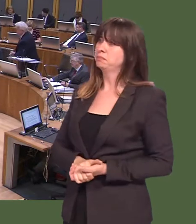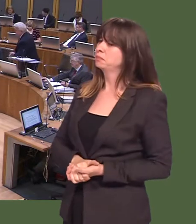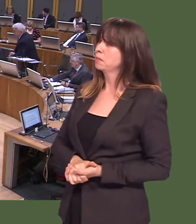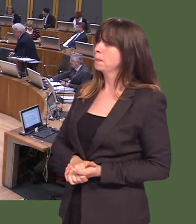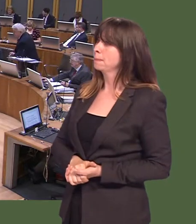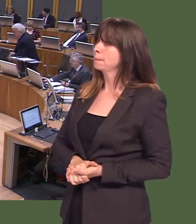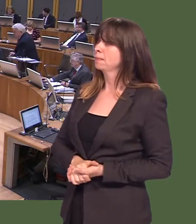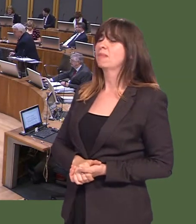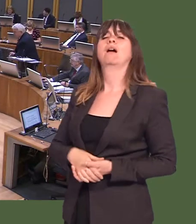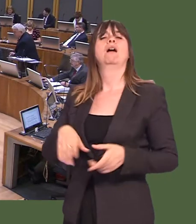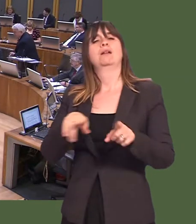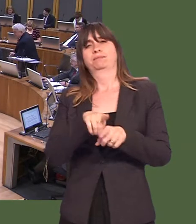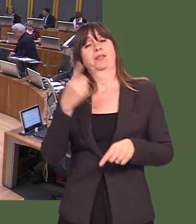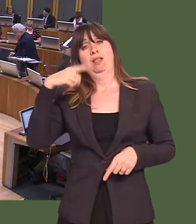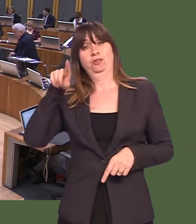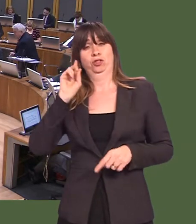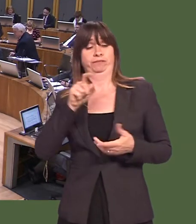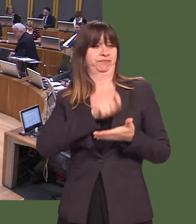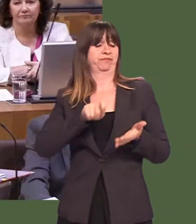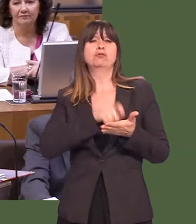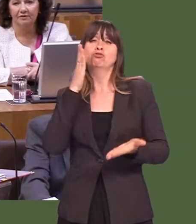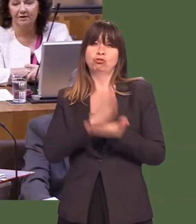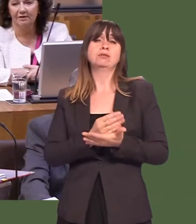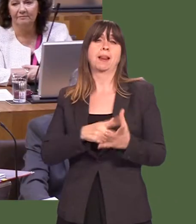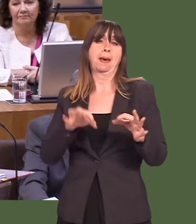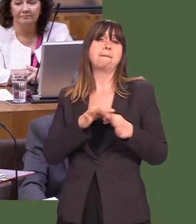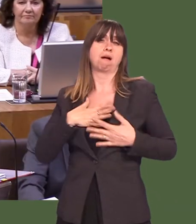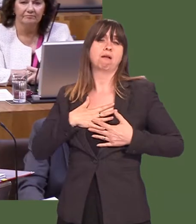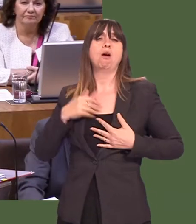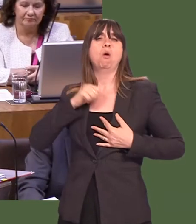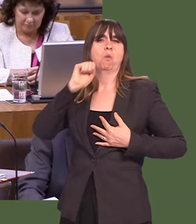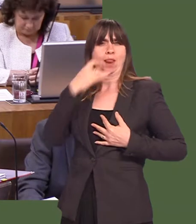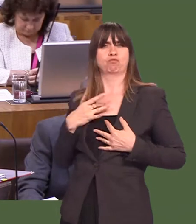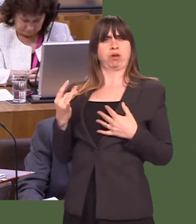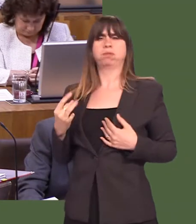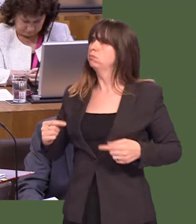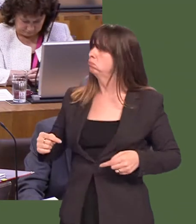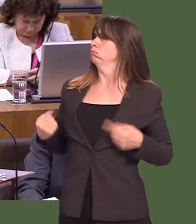Carwyn Jones: Well, we had all of this last year. We saw the result. People trust us to stand up for Wales.